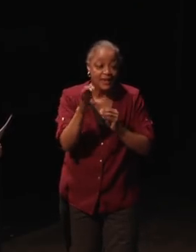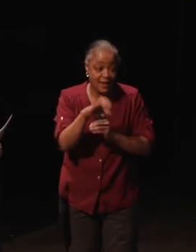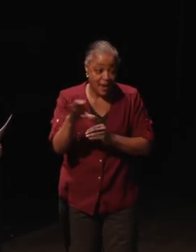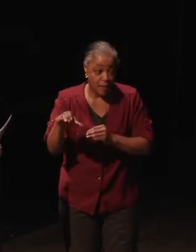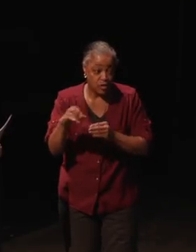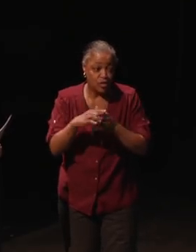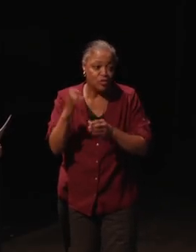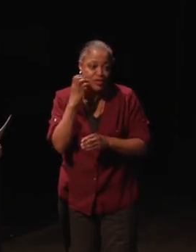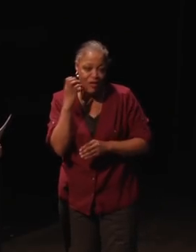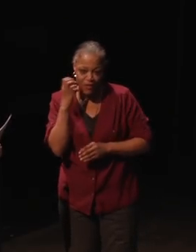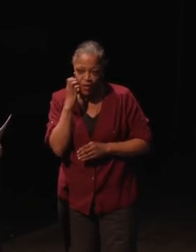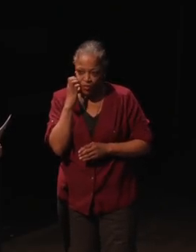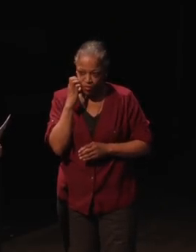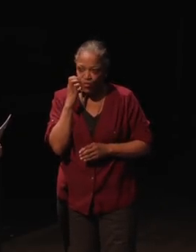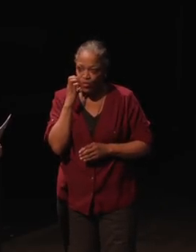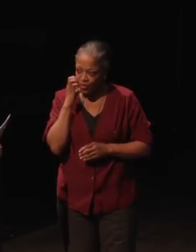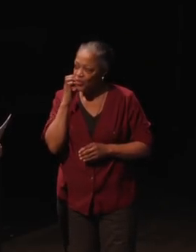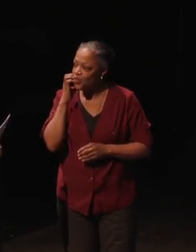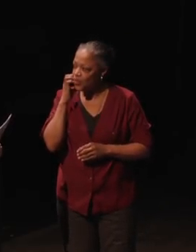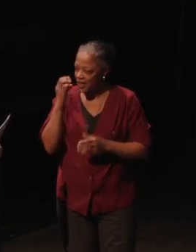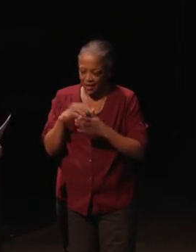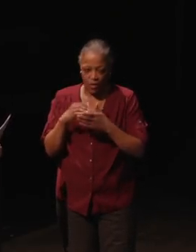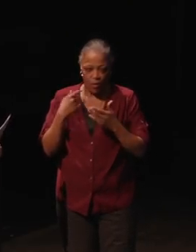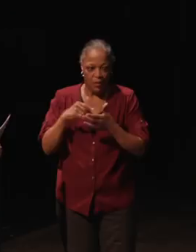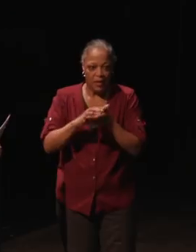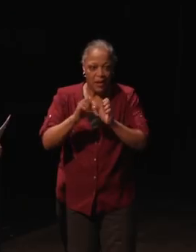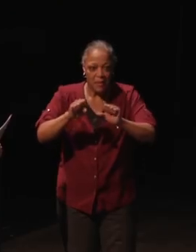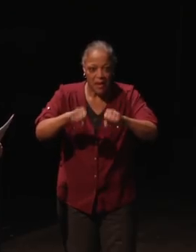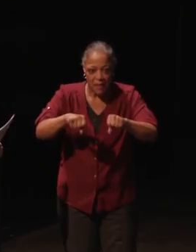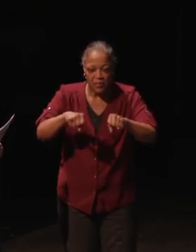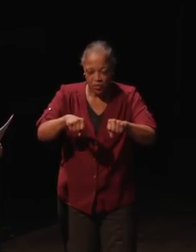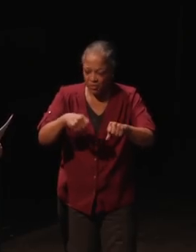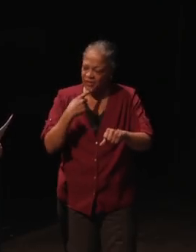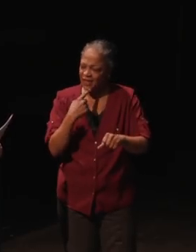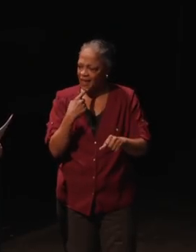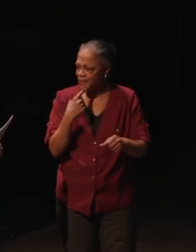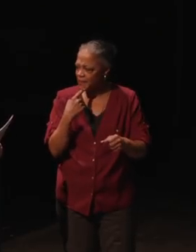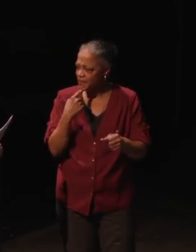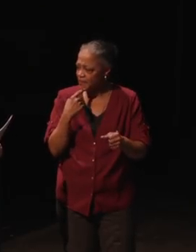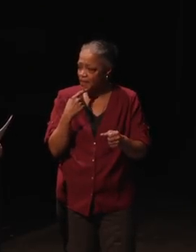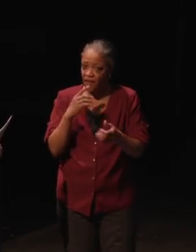cell phones and it enabled us to say that video programming shown